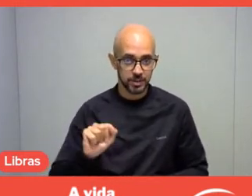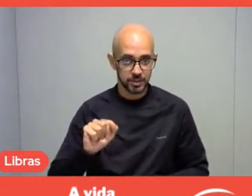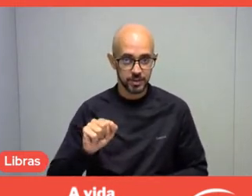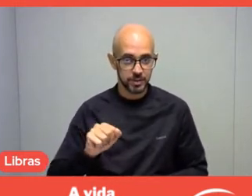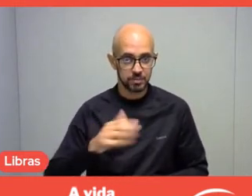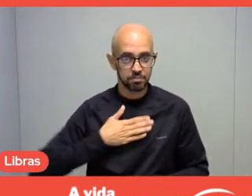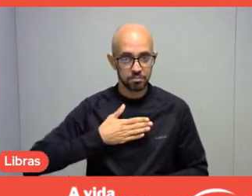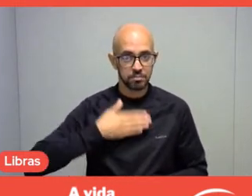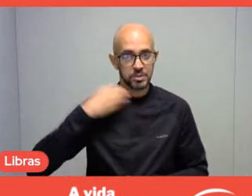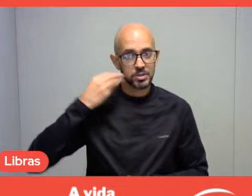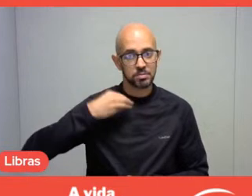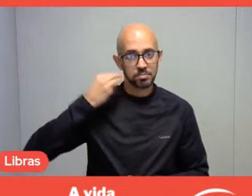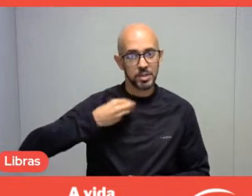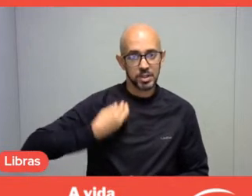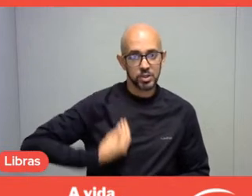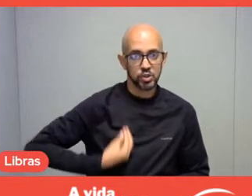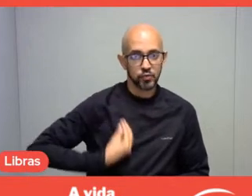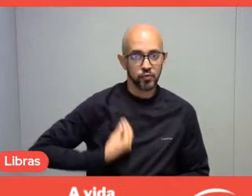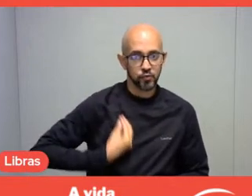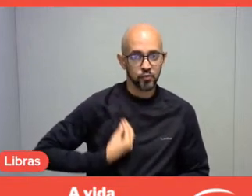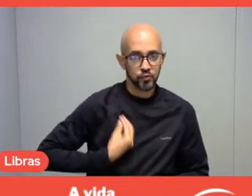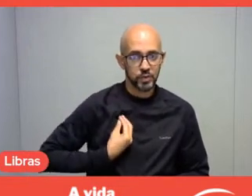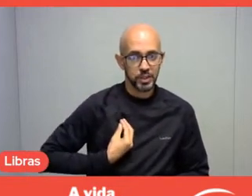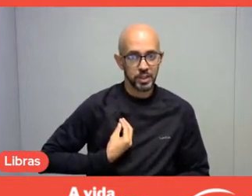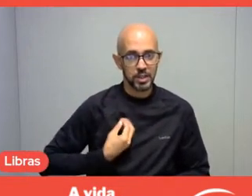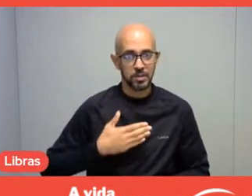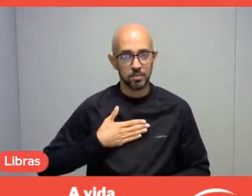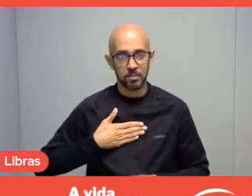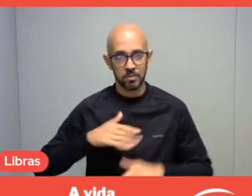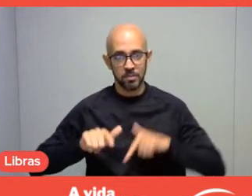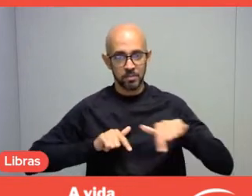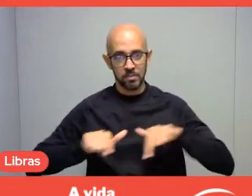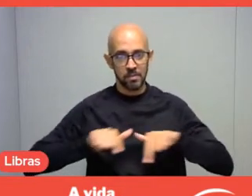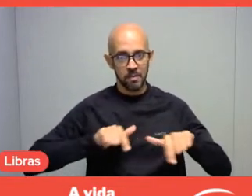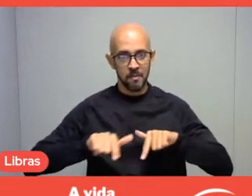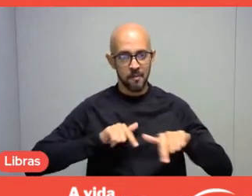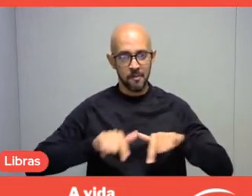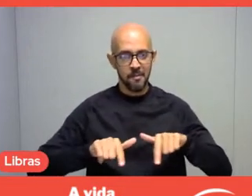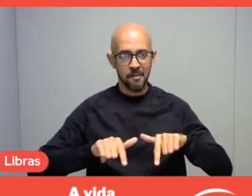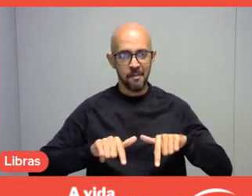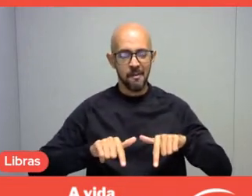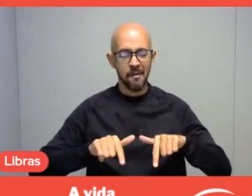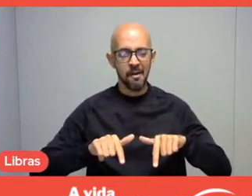regarding my work with native people, with indigenous peoples.